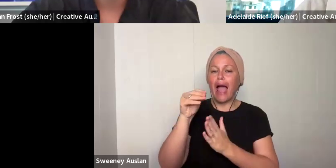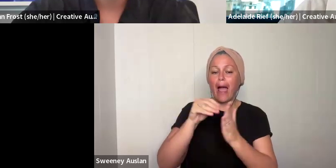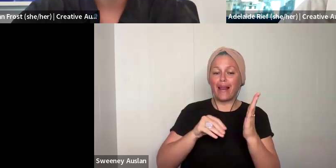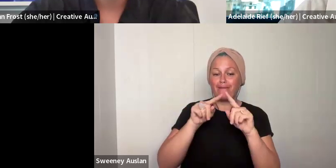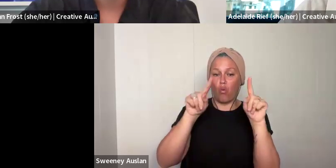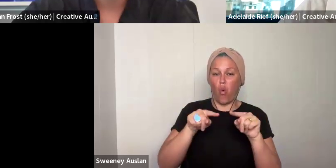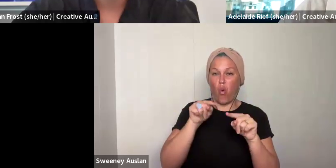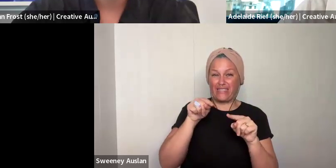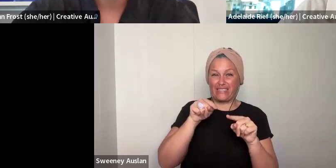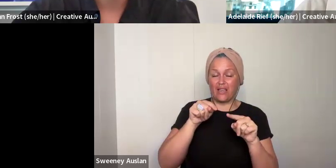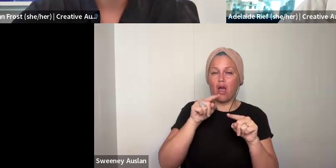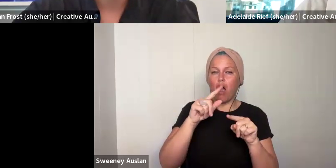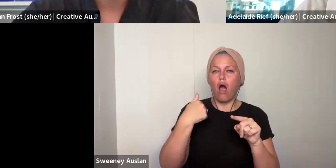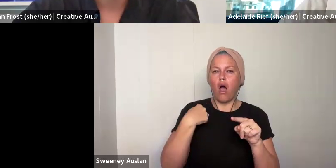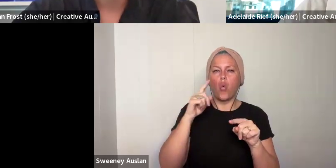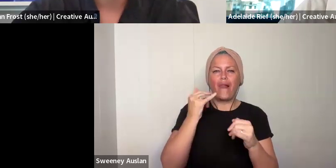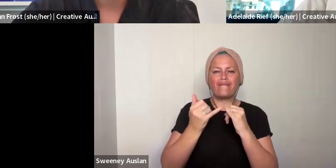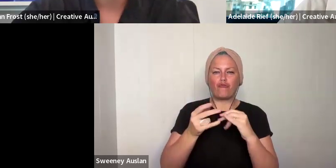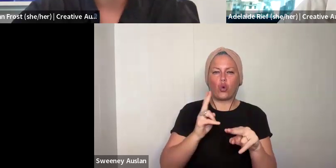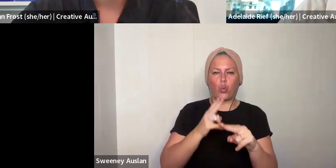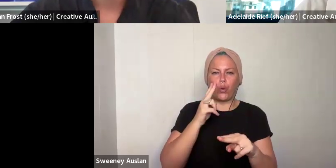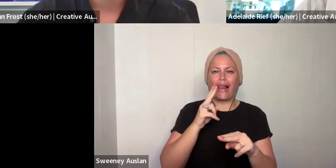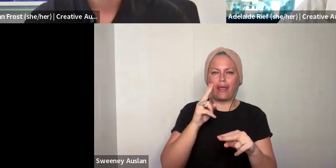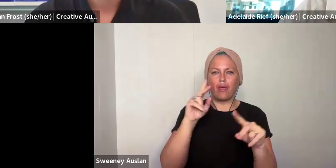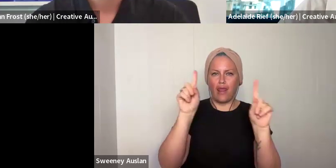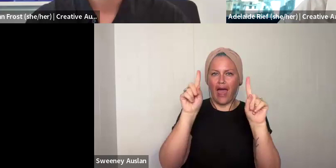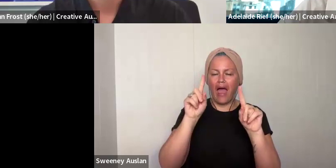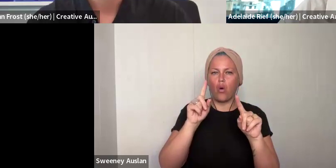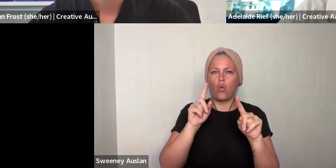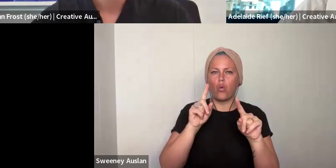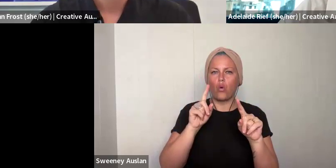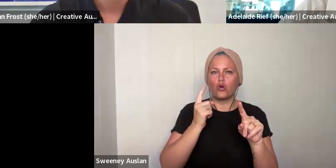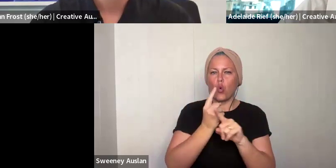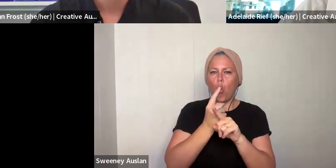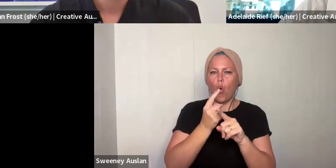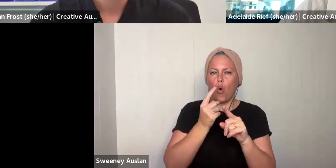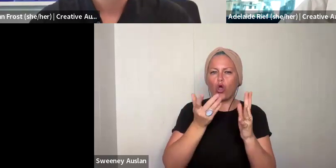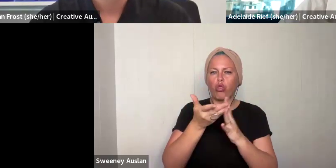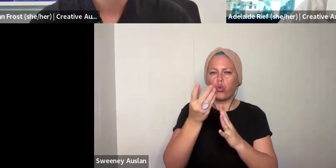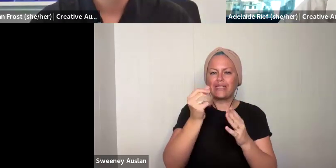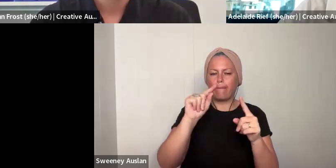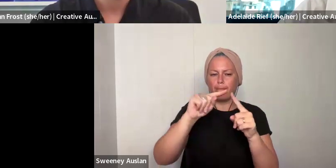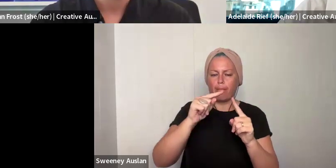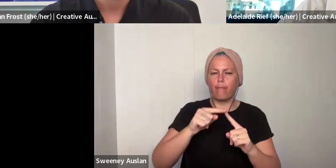theme that you are interested in. Go in and have a look at that section on the website